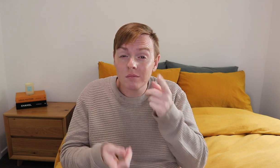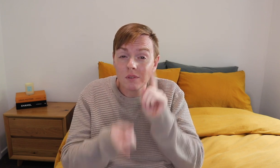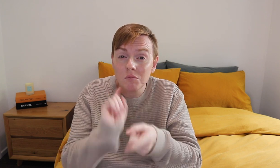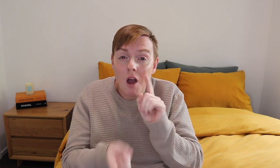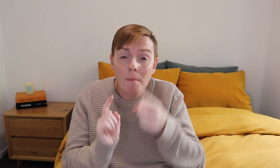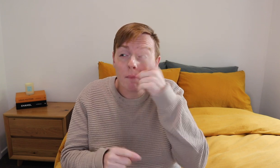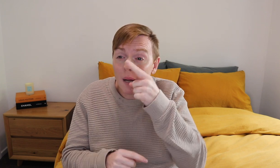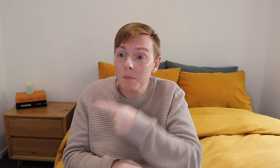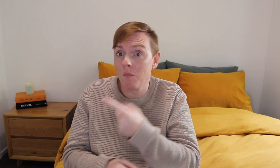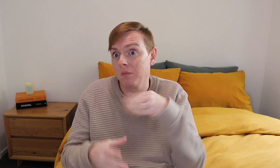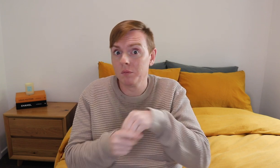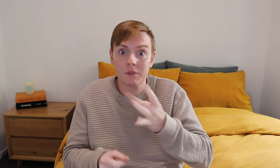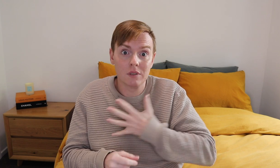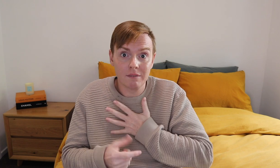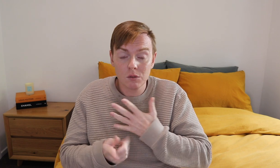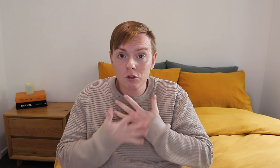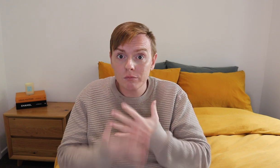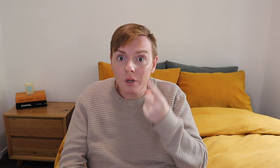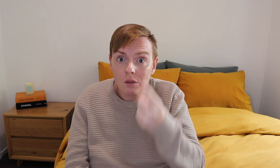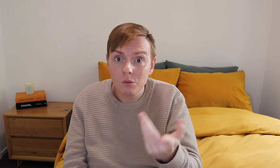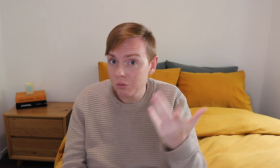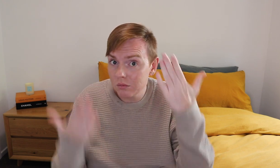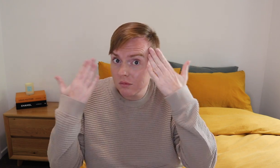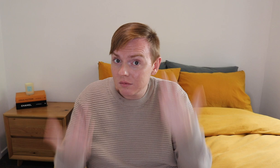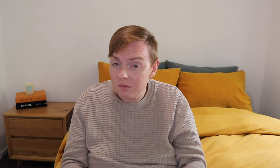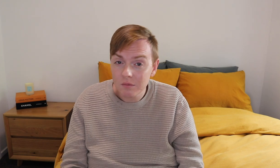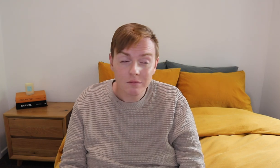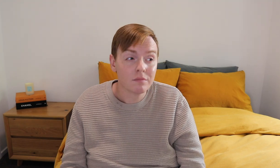Sometimes people would like to see (hear) from you.